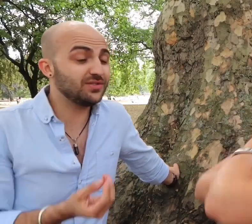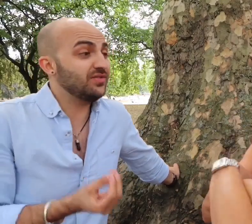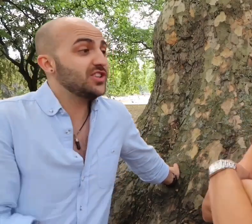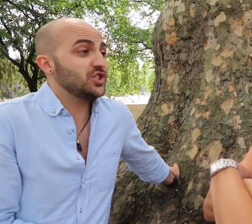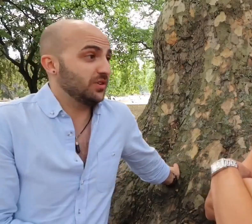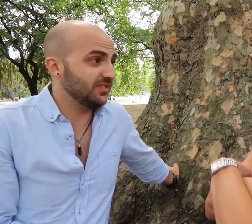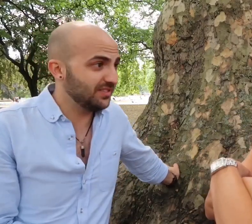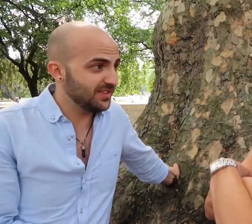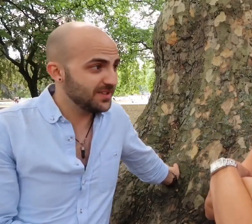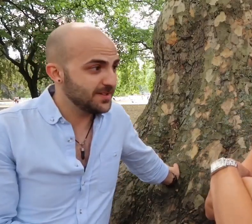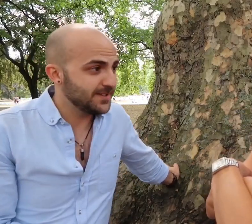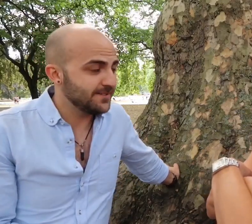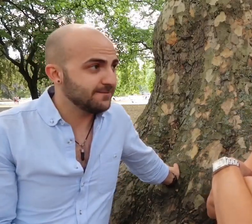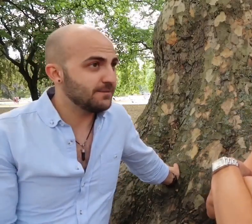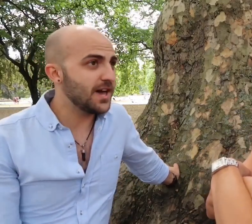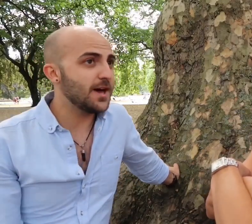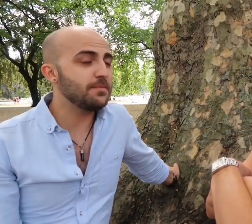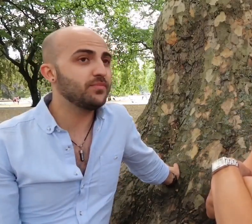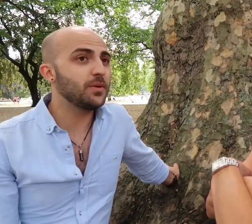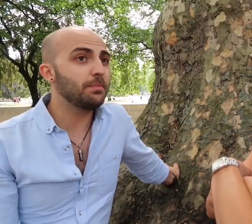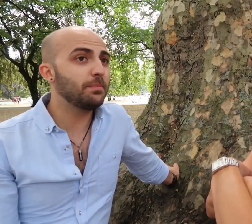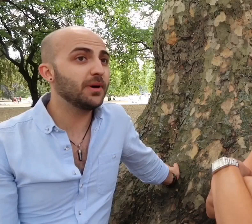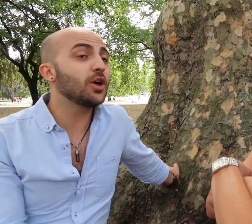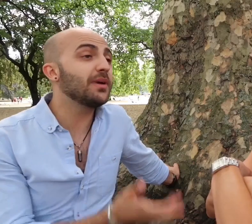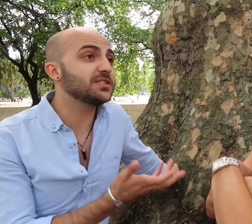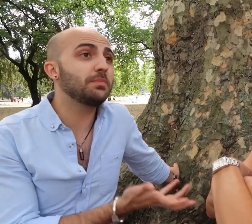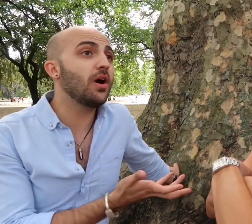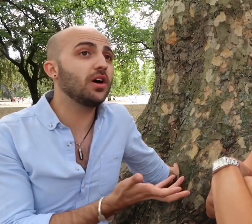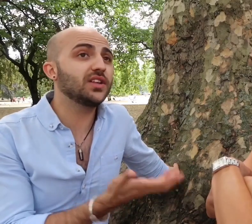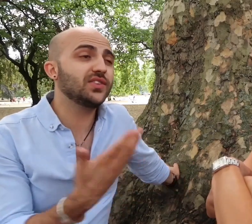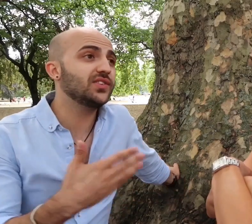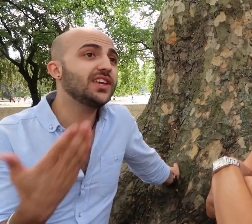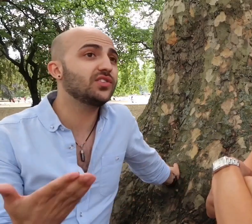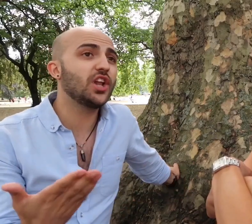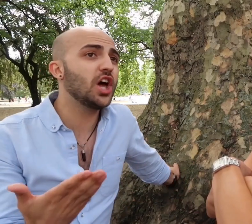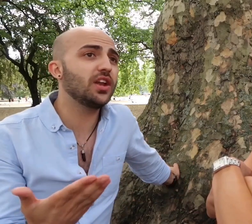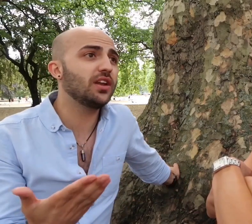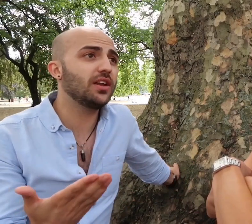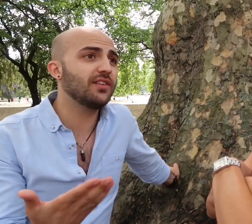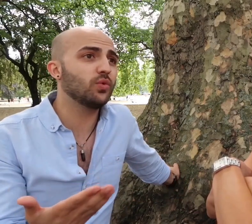because it's visual, but going back to my partner since he's learning level